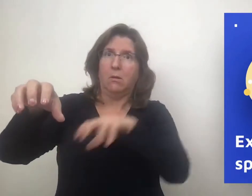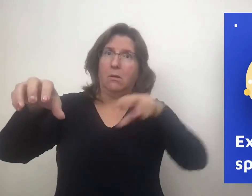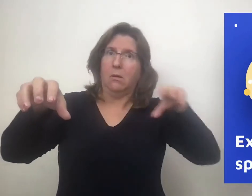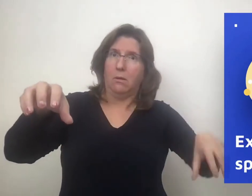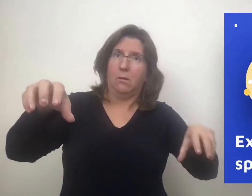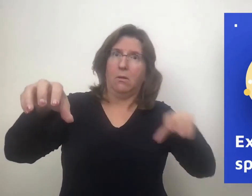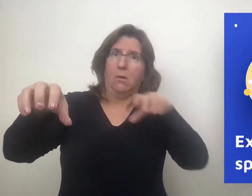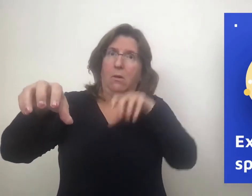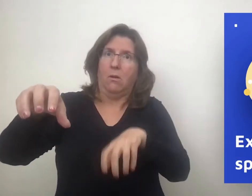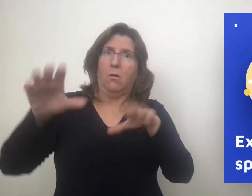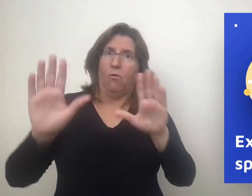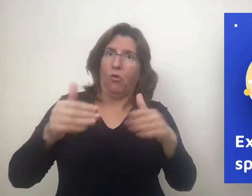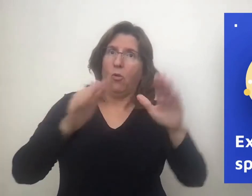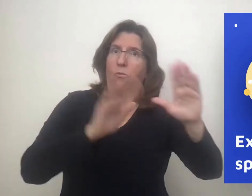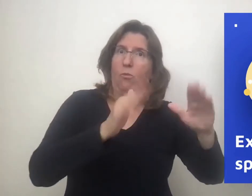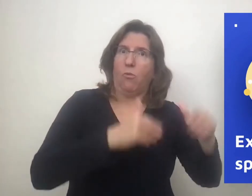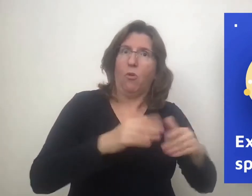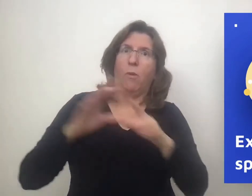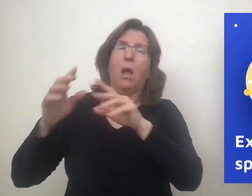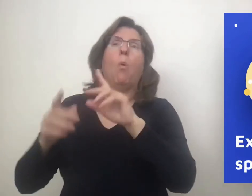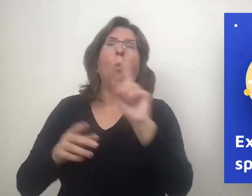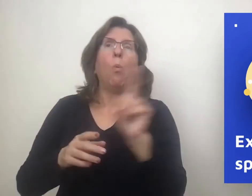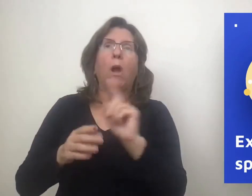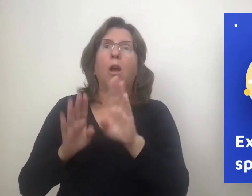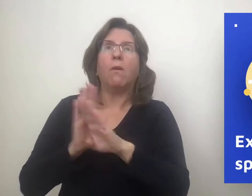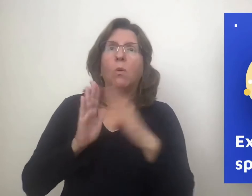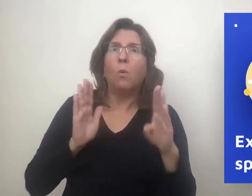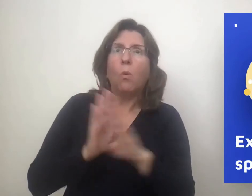about the individual rooms’ positions relative to the others.